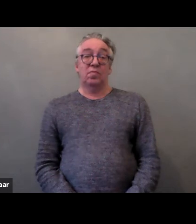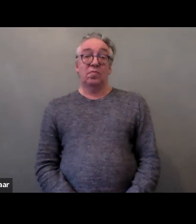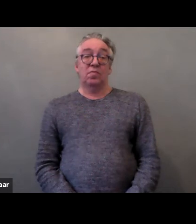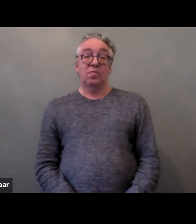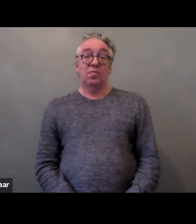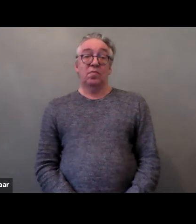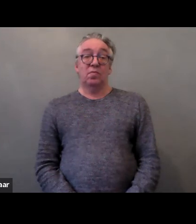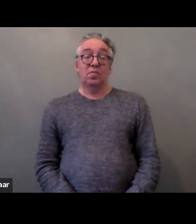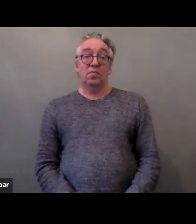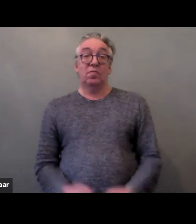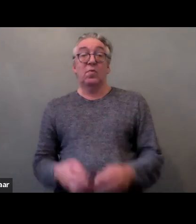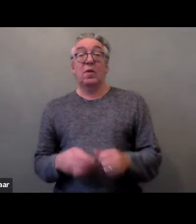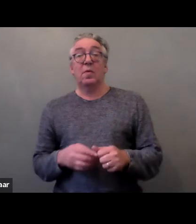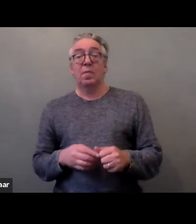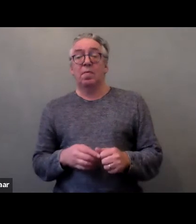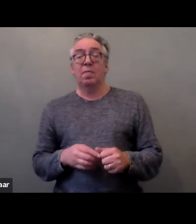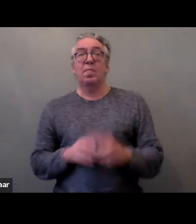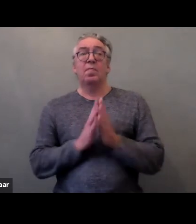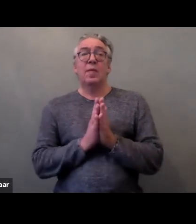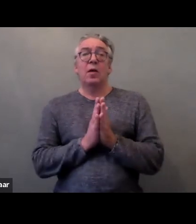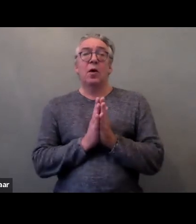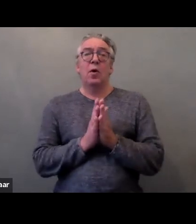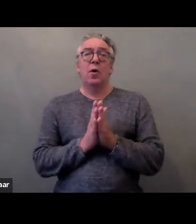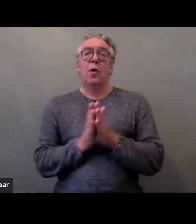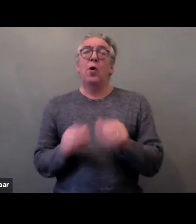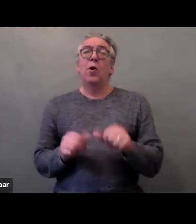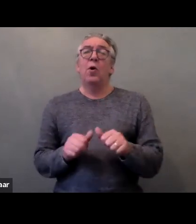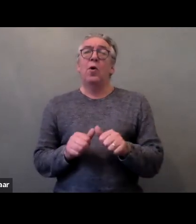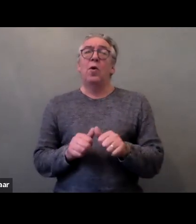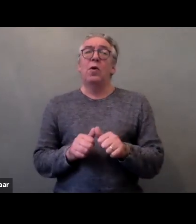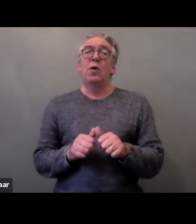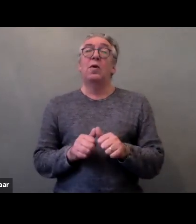The focus of our research was violence that women experienced in institution,